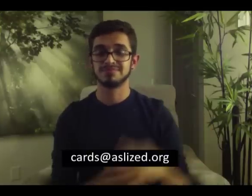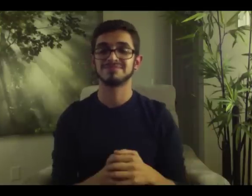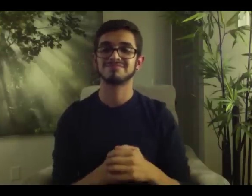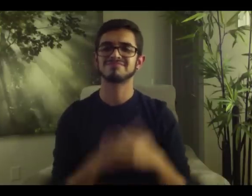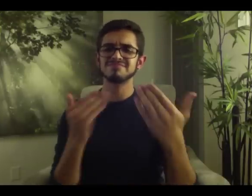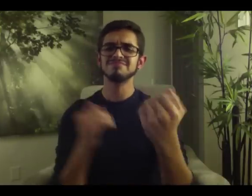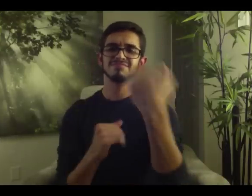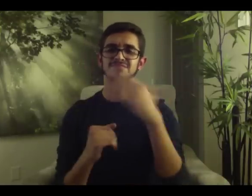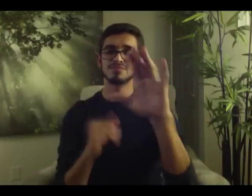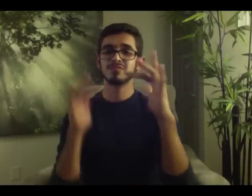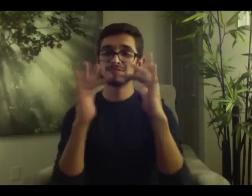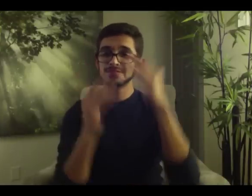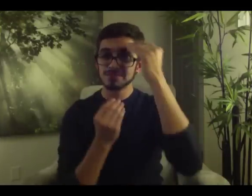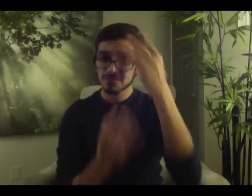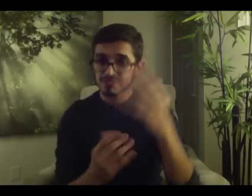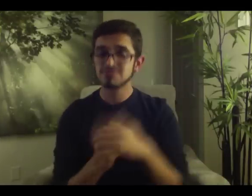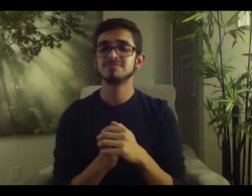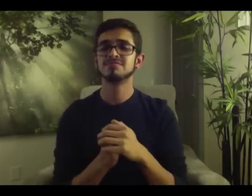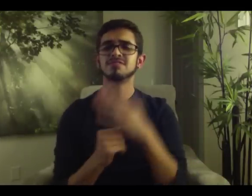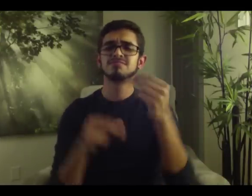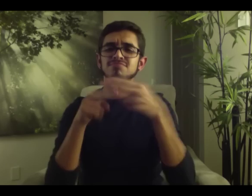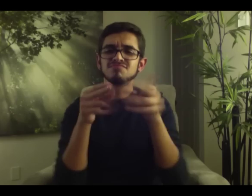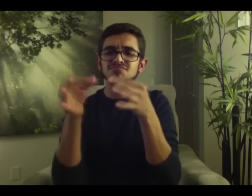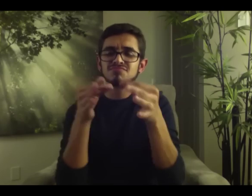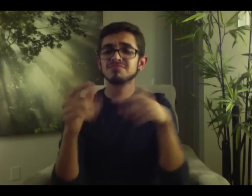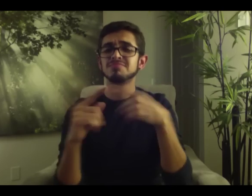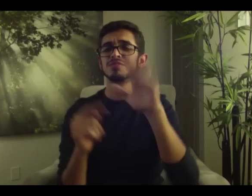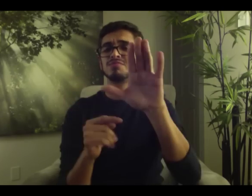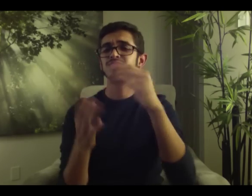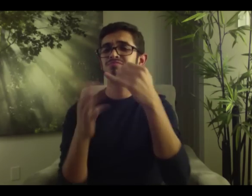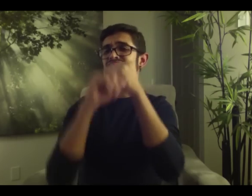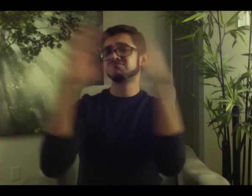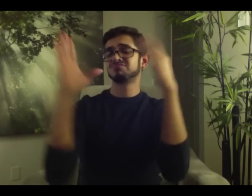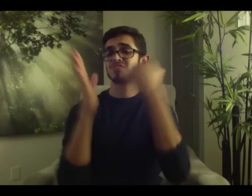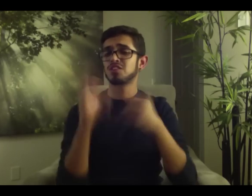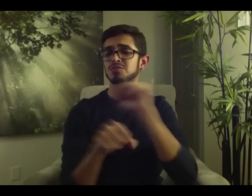When you are ready to submit your artwork, contact me and provide a brief description of your vision.